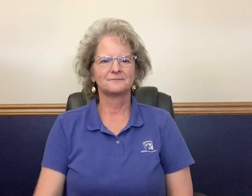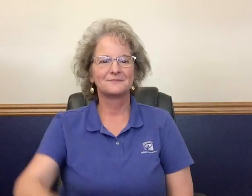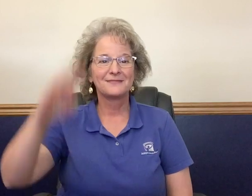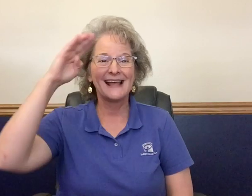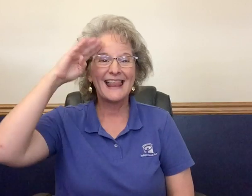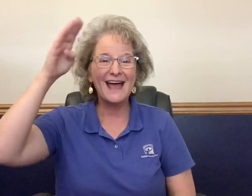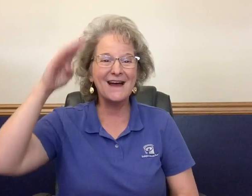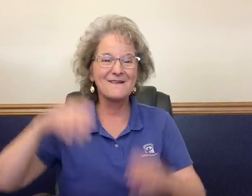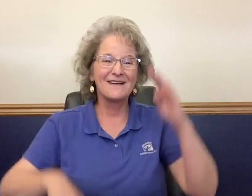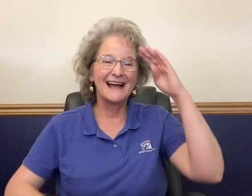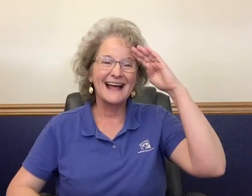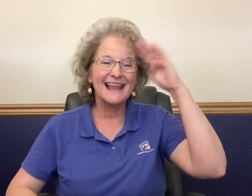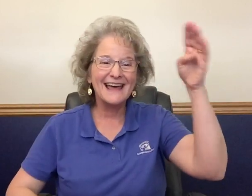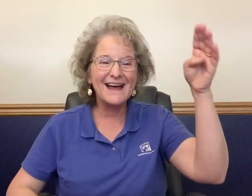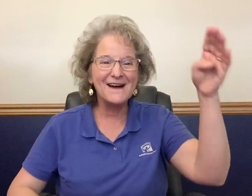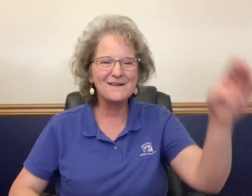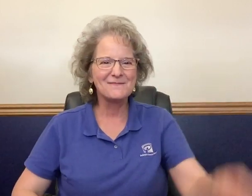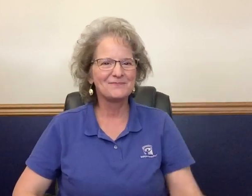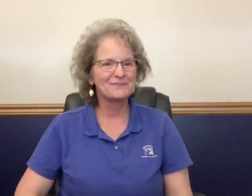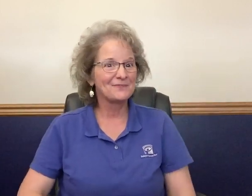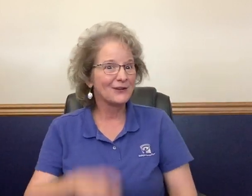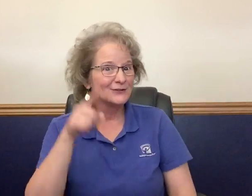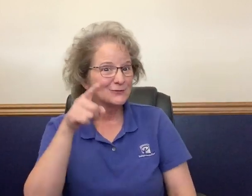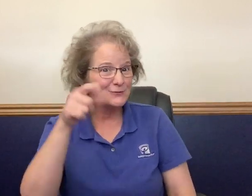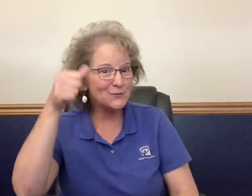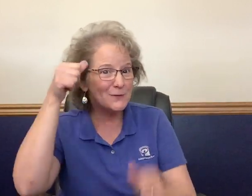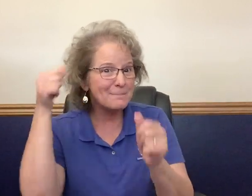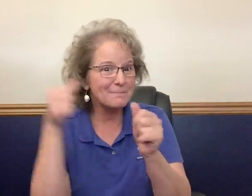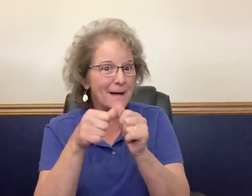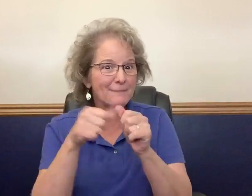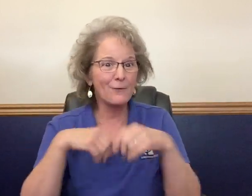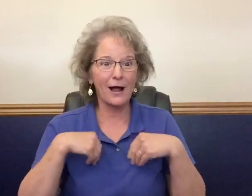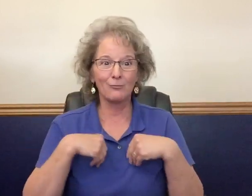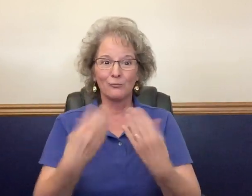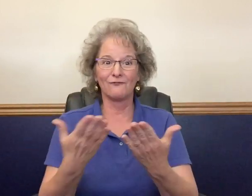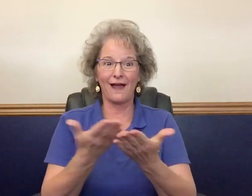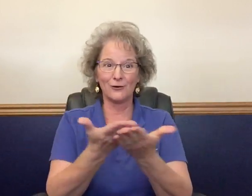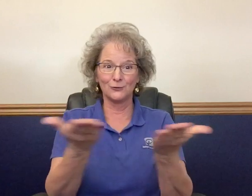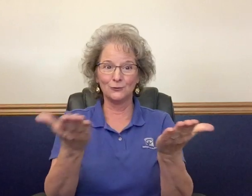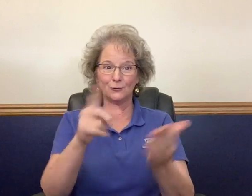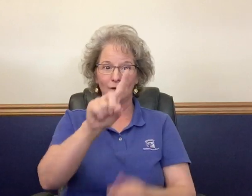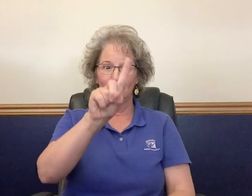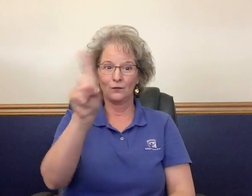Hello, Do you remember that I provided you with the